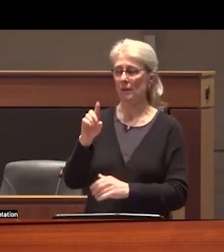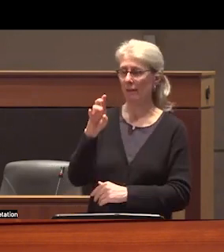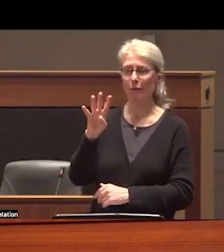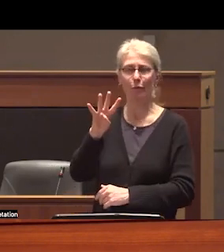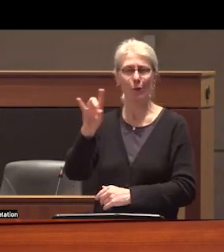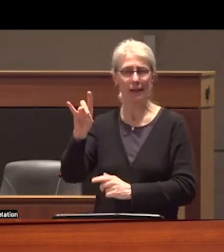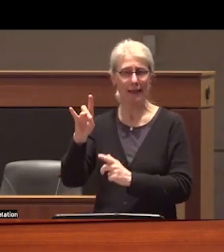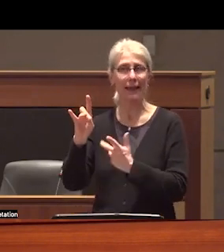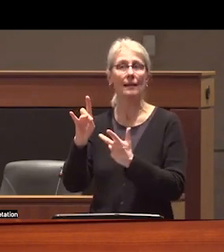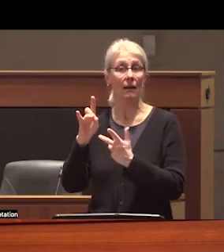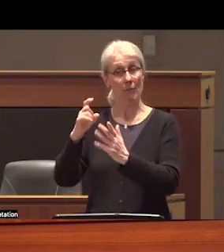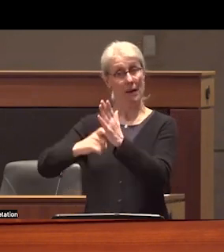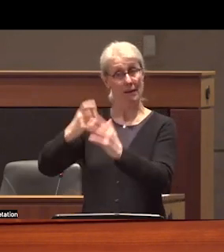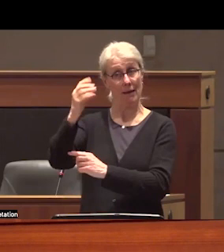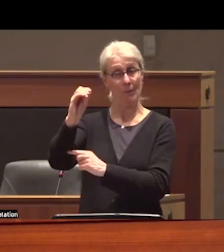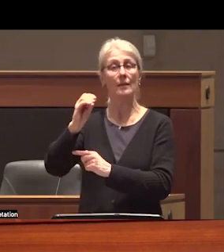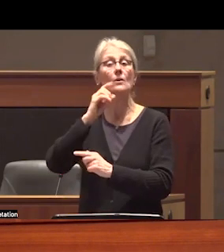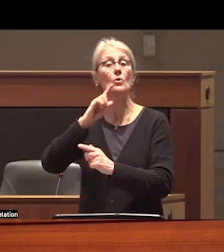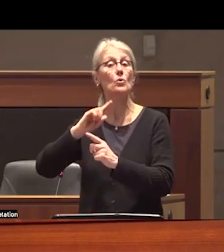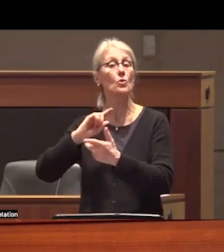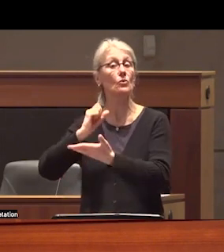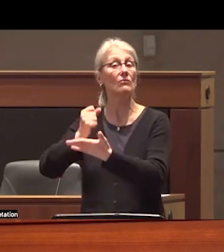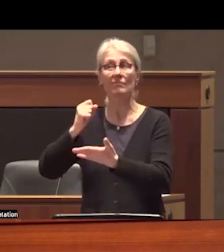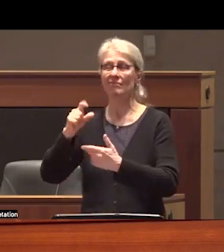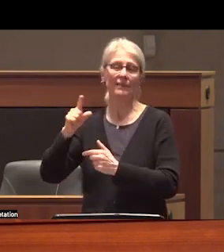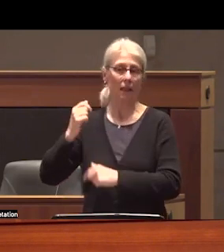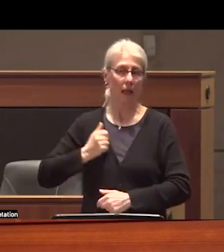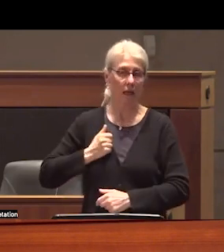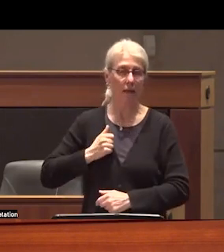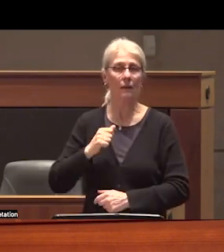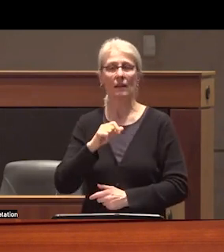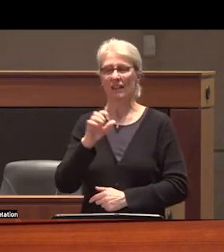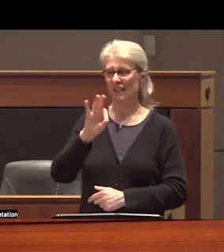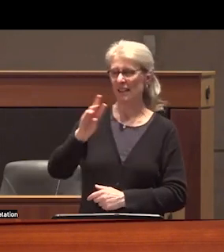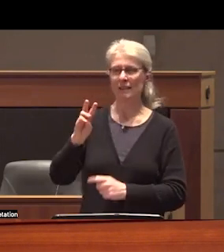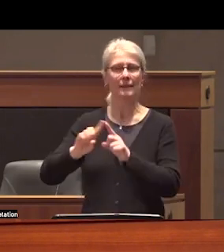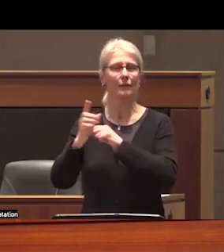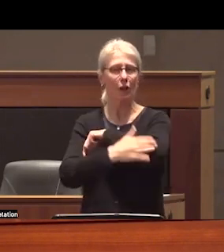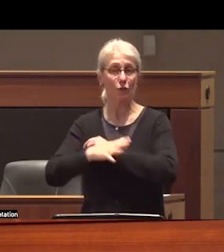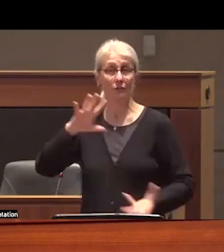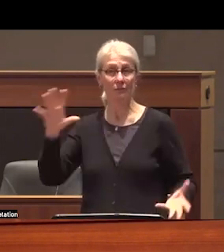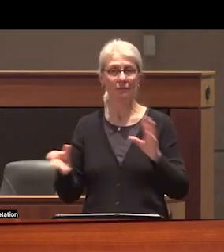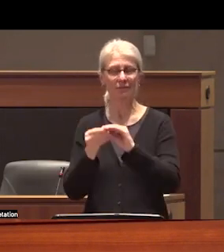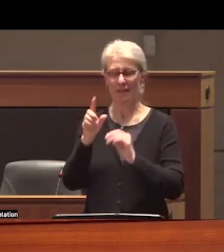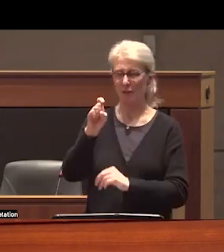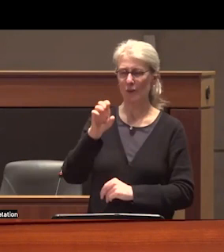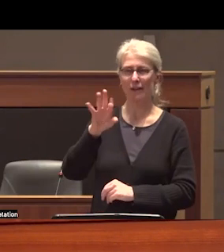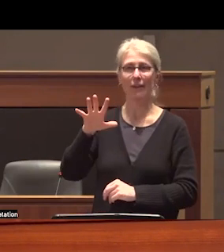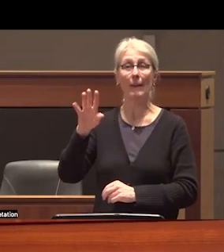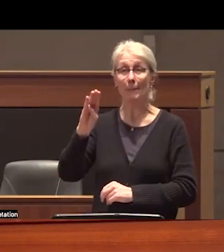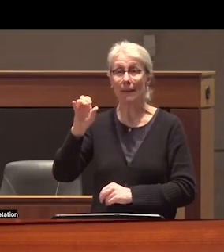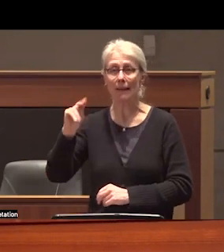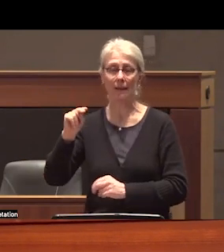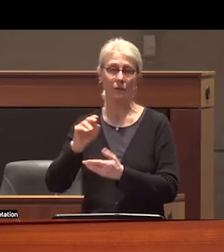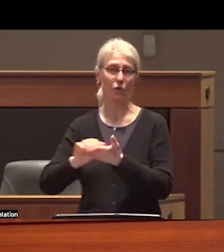of the as having Canadian mining assets located in 96 foreign countries with a total of 95.9 billion